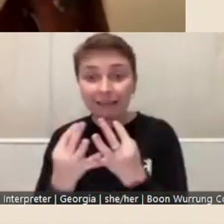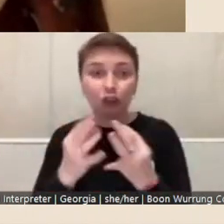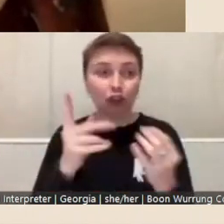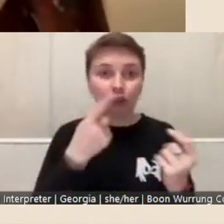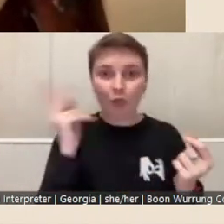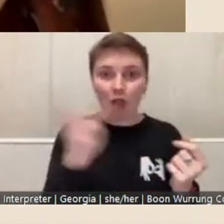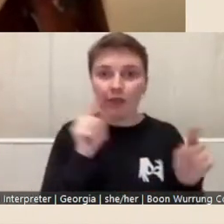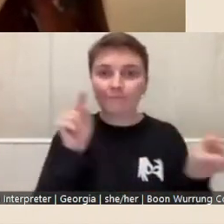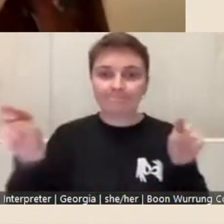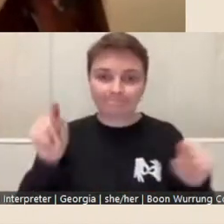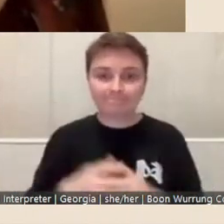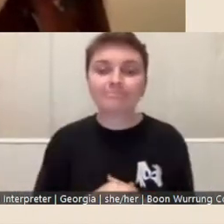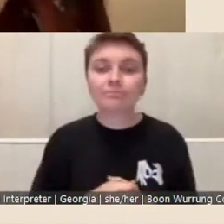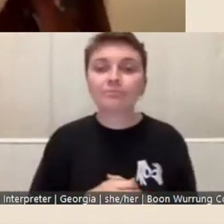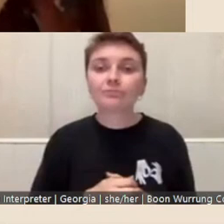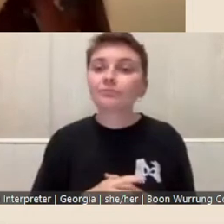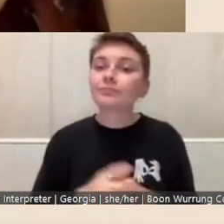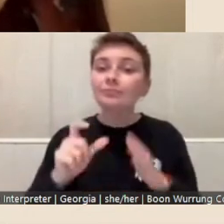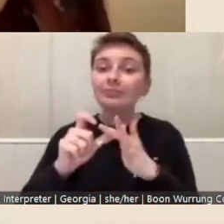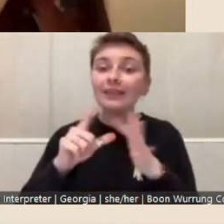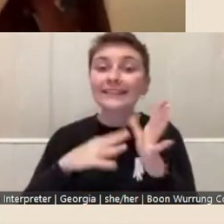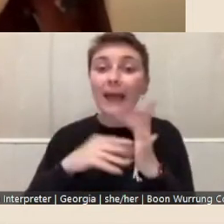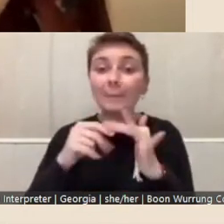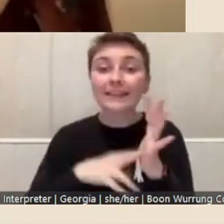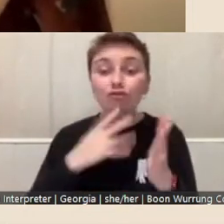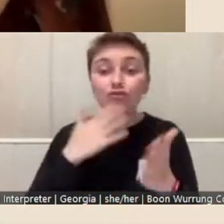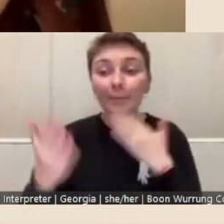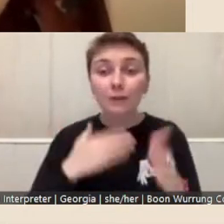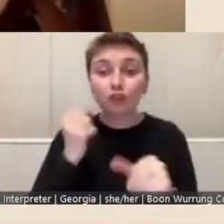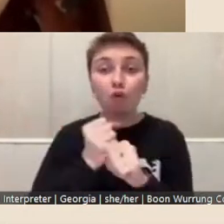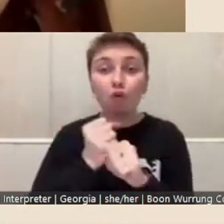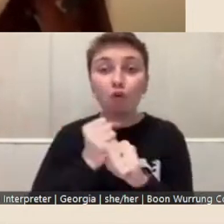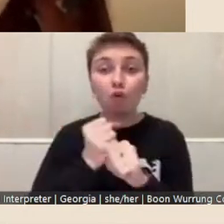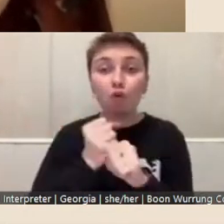As Damien's just described, the Georges Mora Fellowship applications sit outside